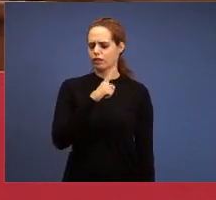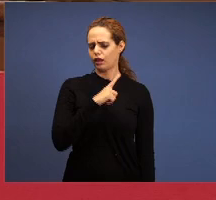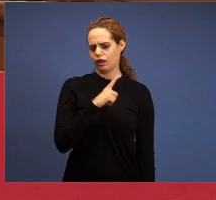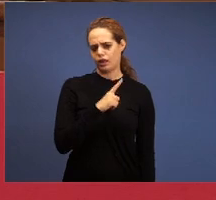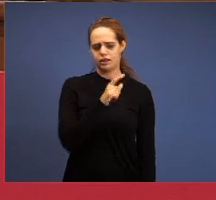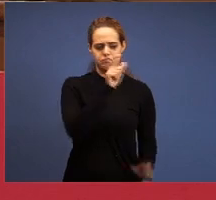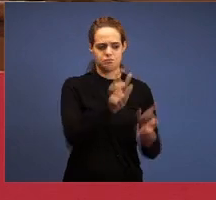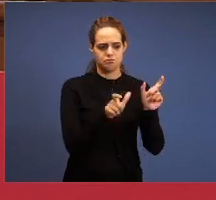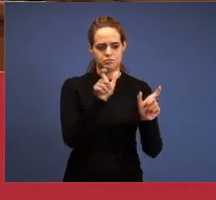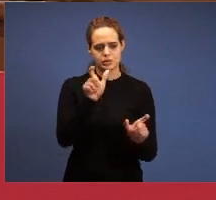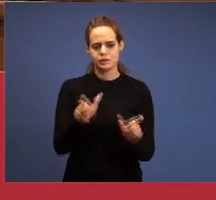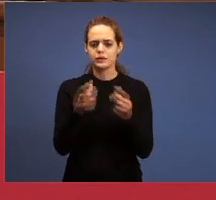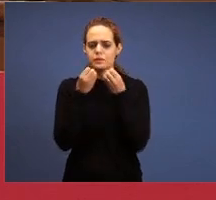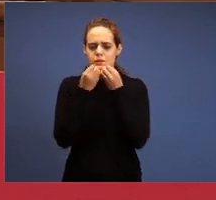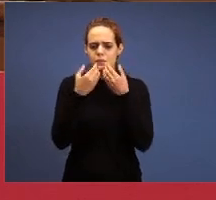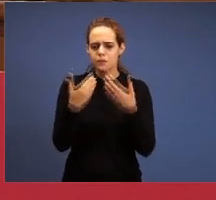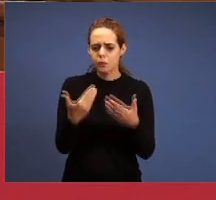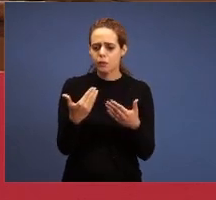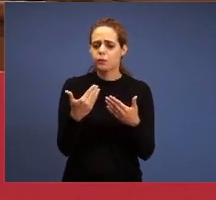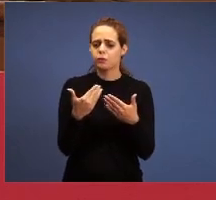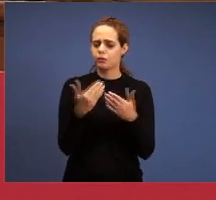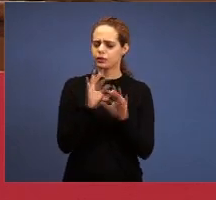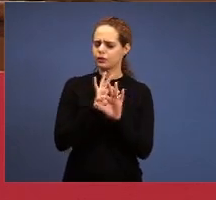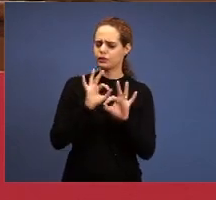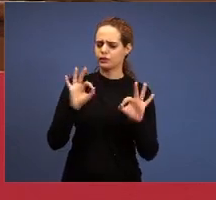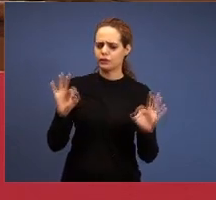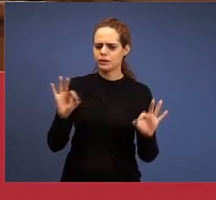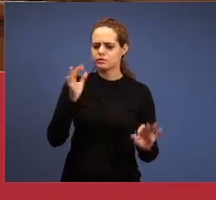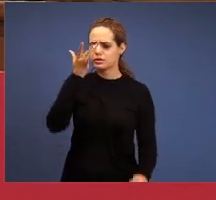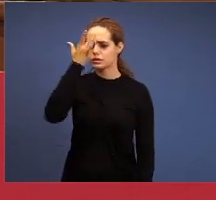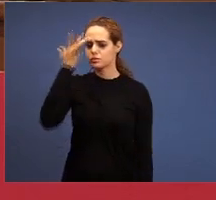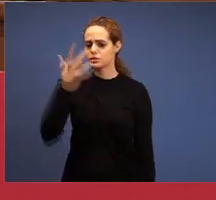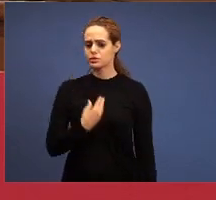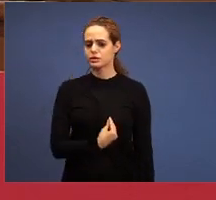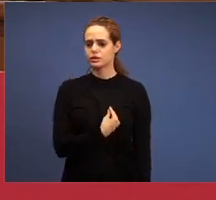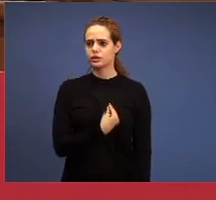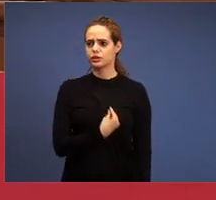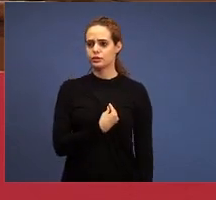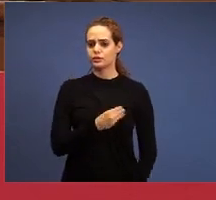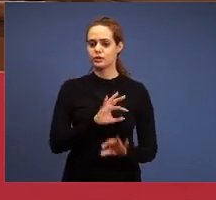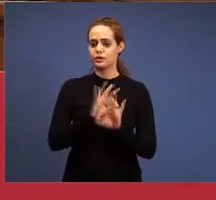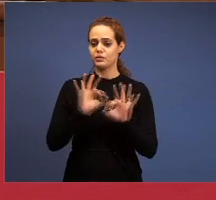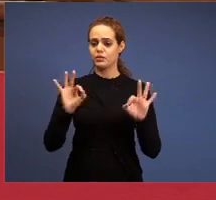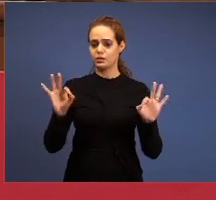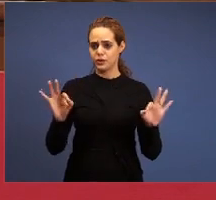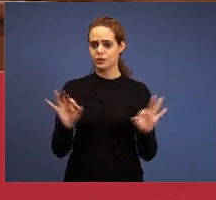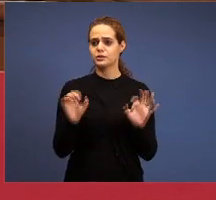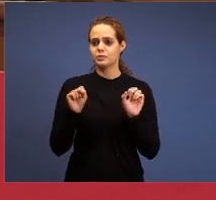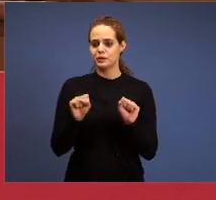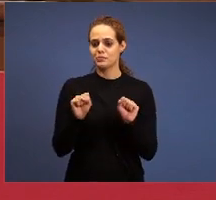people who, some even alive, great people and can be saint here, shortly they’ll